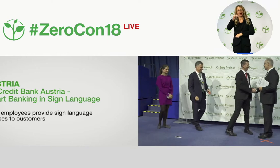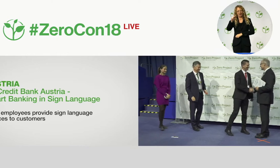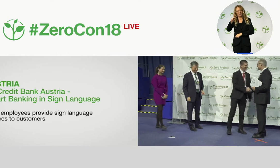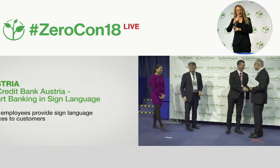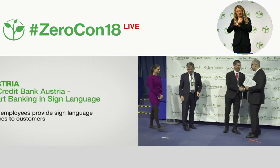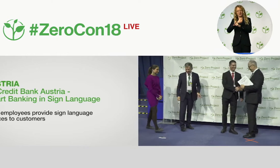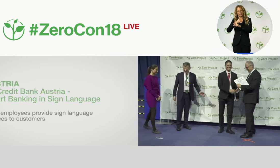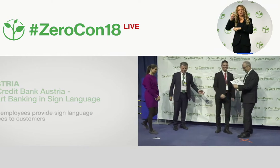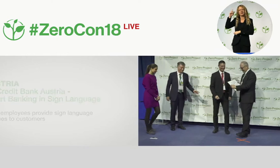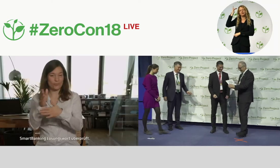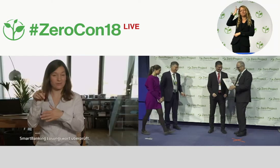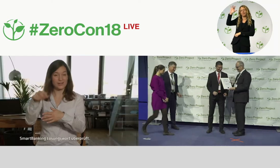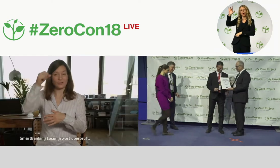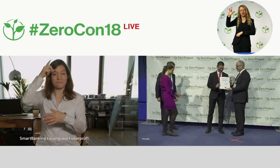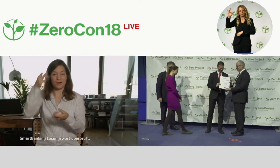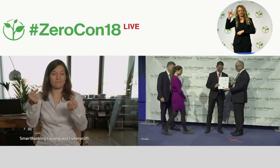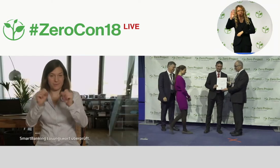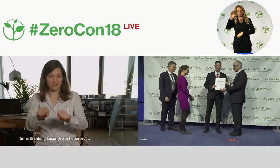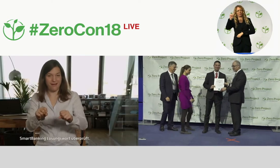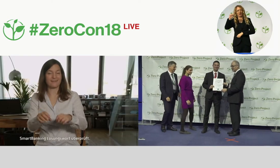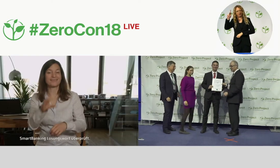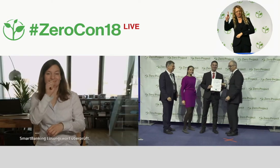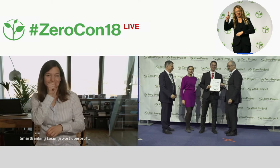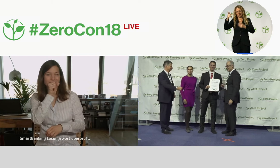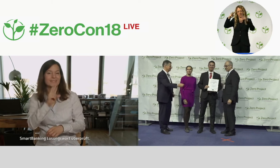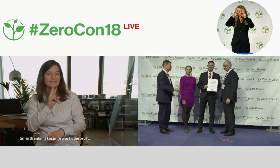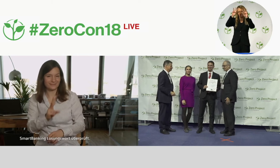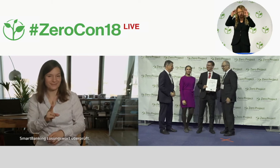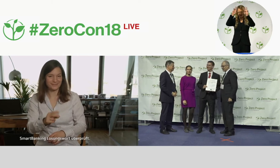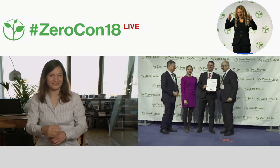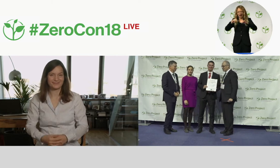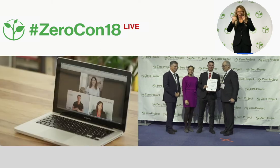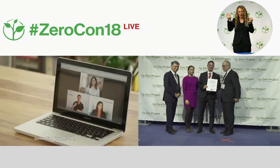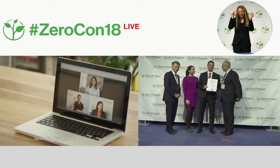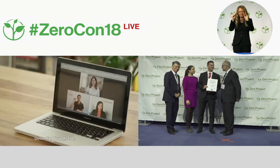... introduced “Smart Banking in Sign Language” nationwide in 2015.